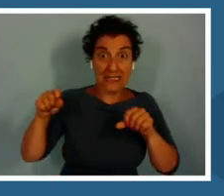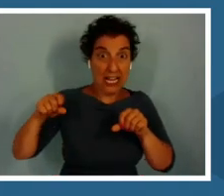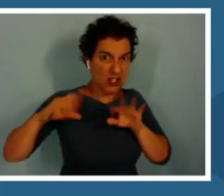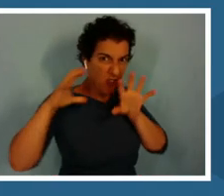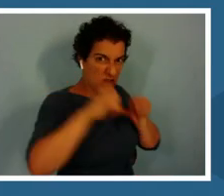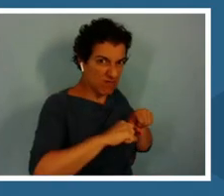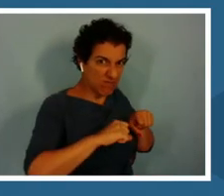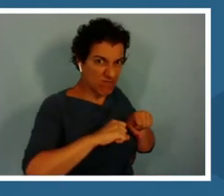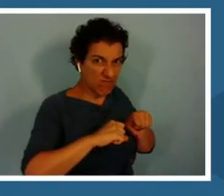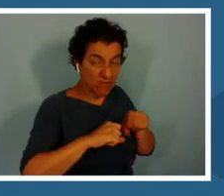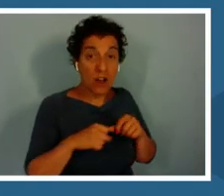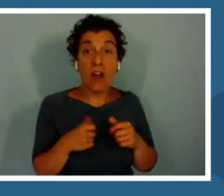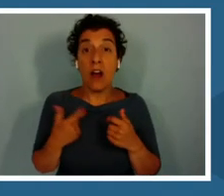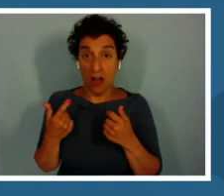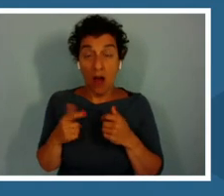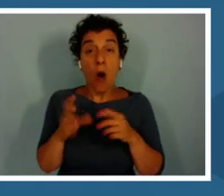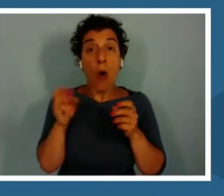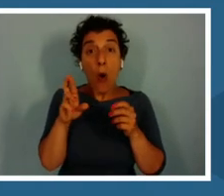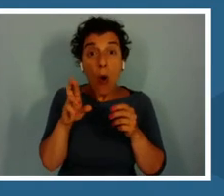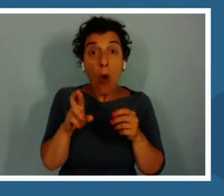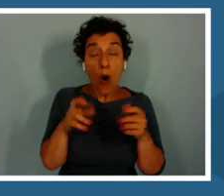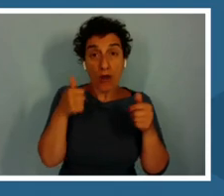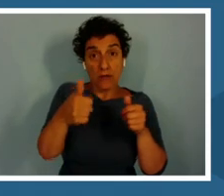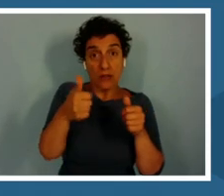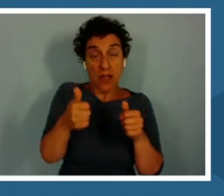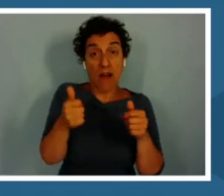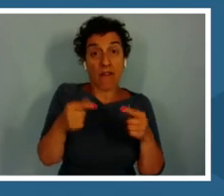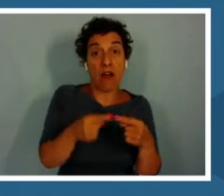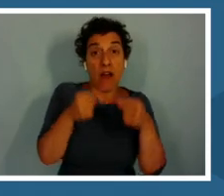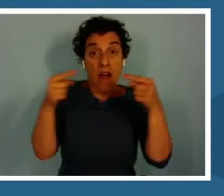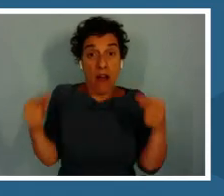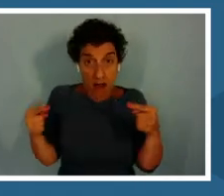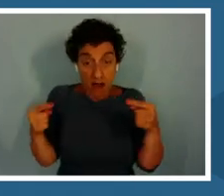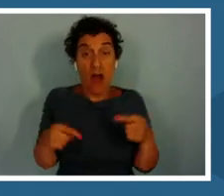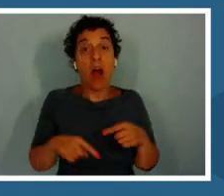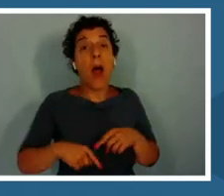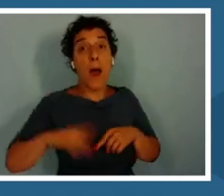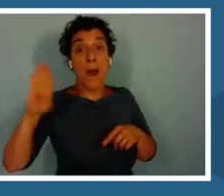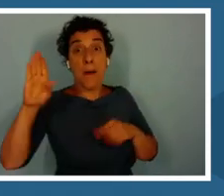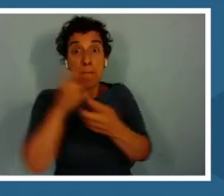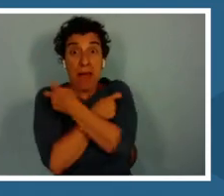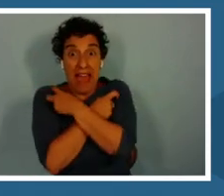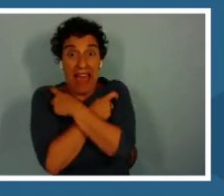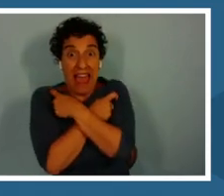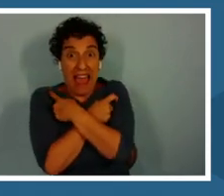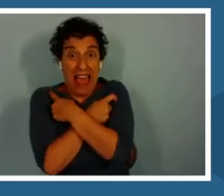Or, you can play as the French lipped frog dingbat who hunts with its key sense of hearing